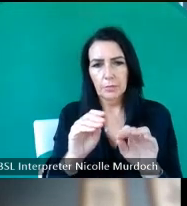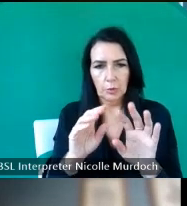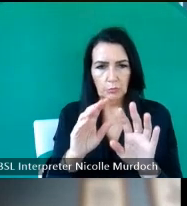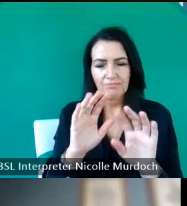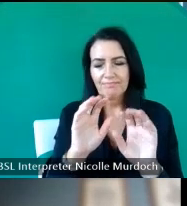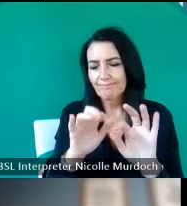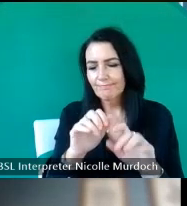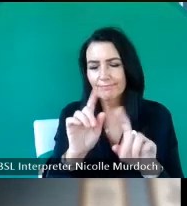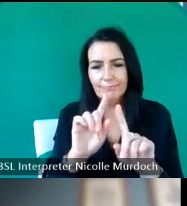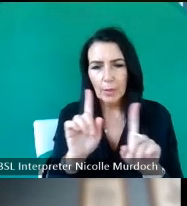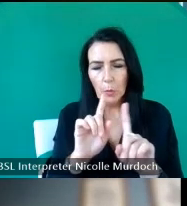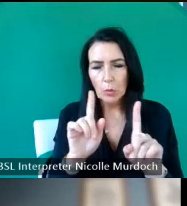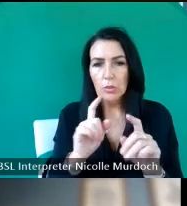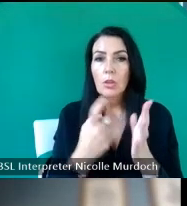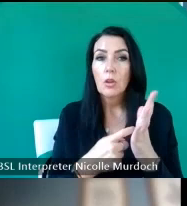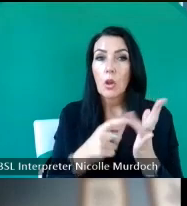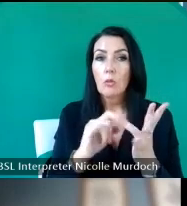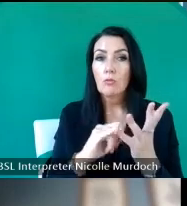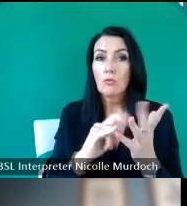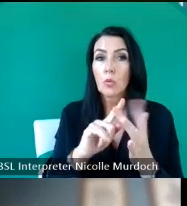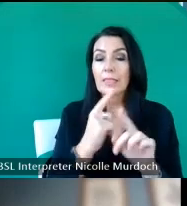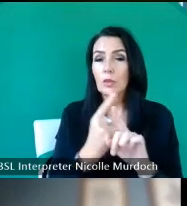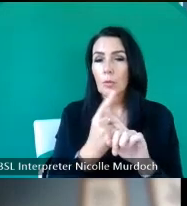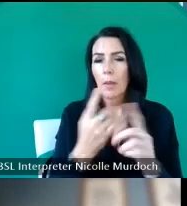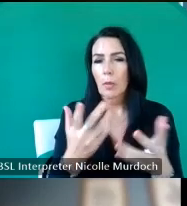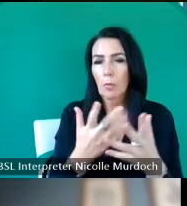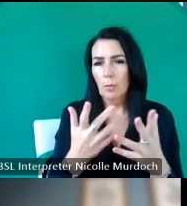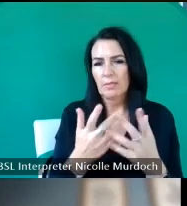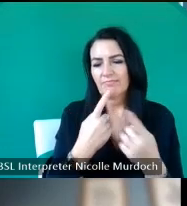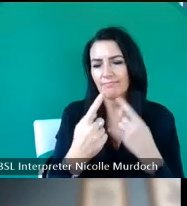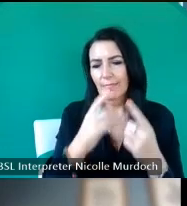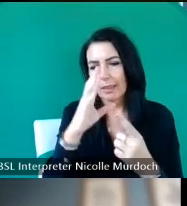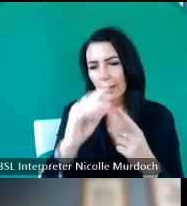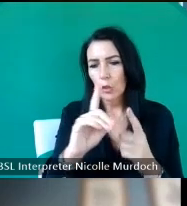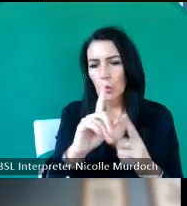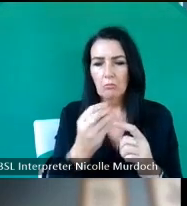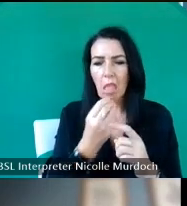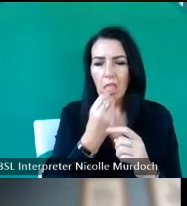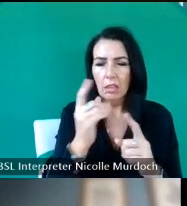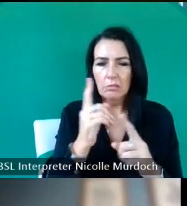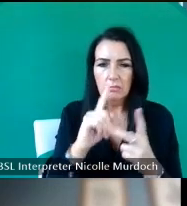um what Rosie is saying at the moment is just giving instructions to the room that that uh we're